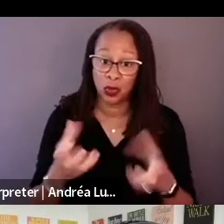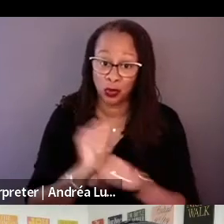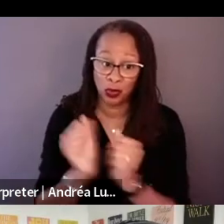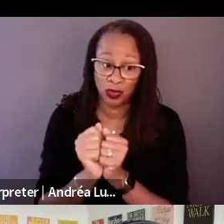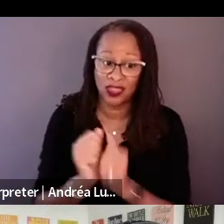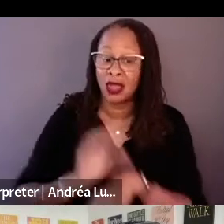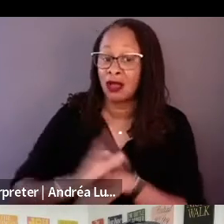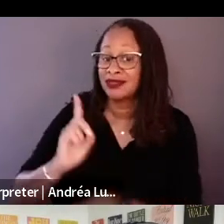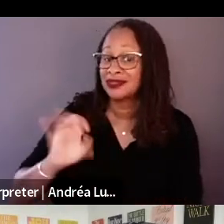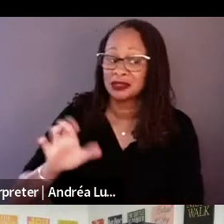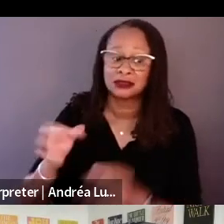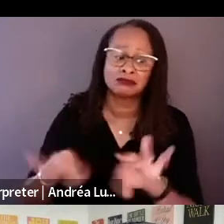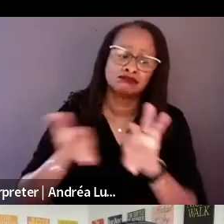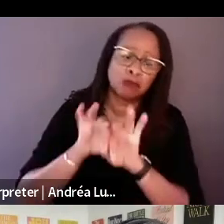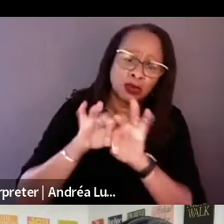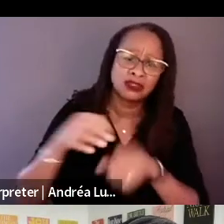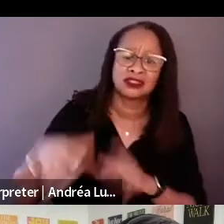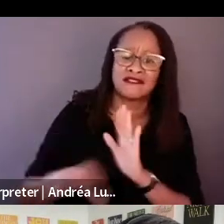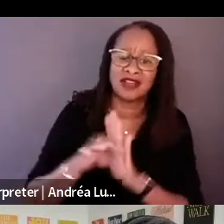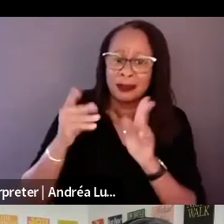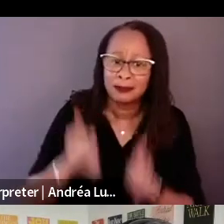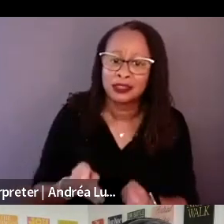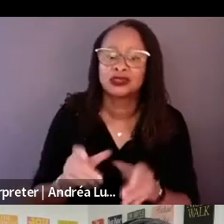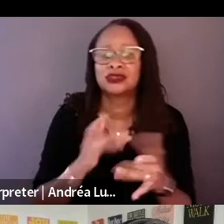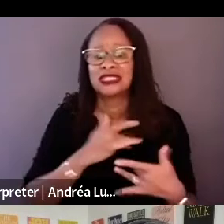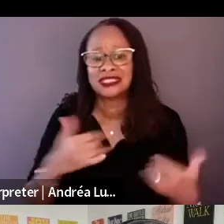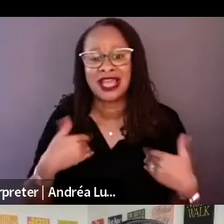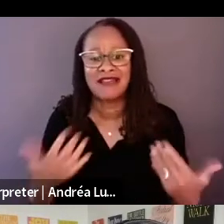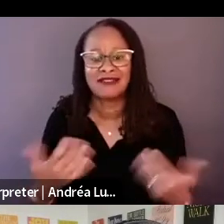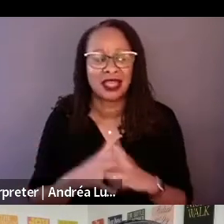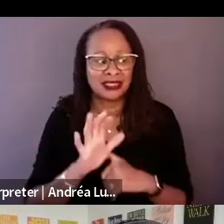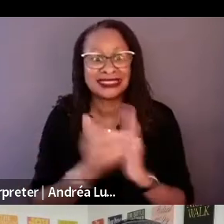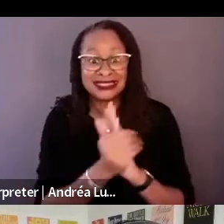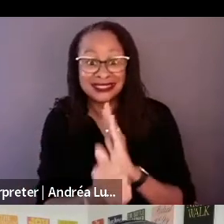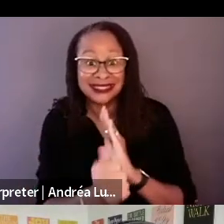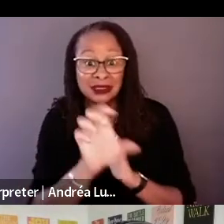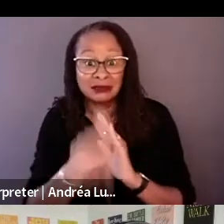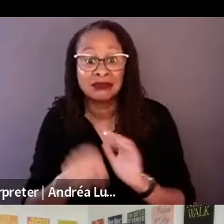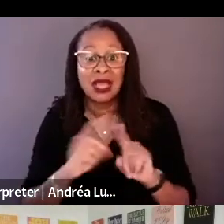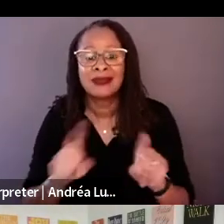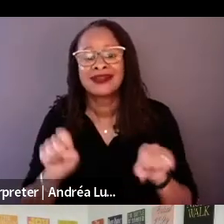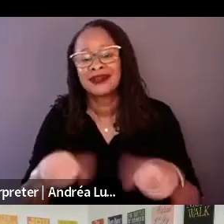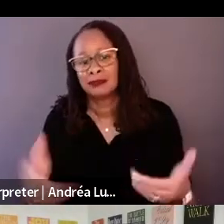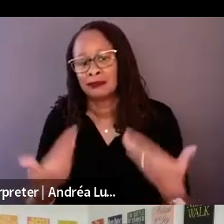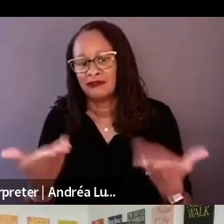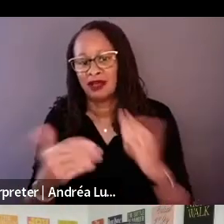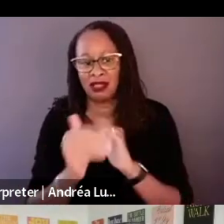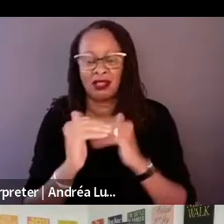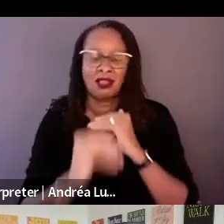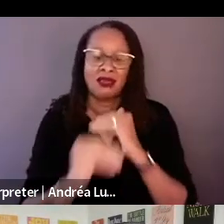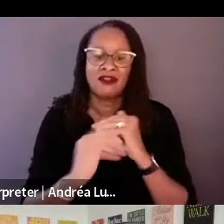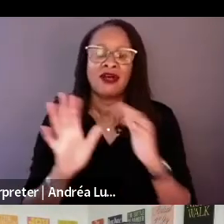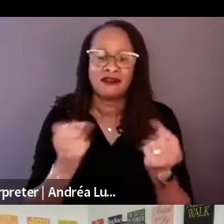only has those chops but can provide that level of reassurance in the room without necessarily being